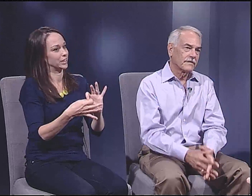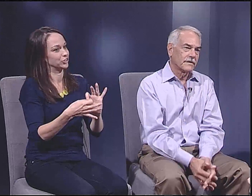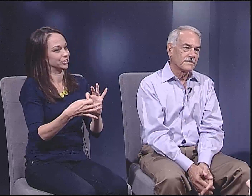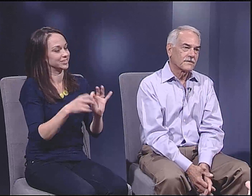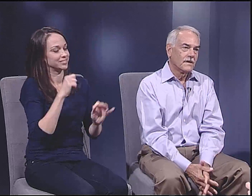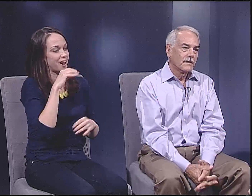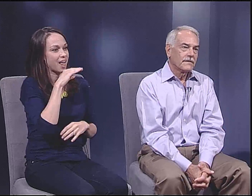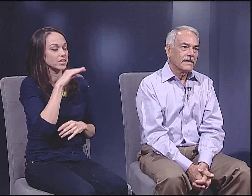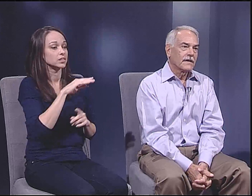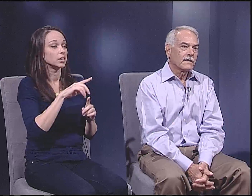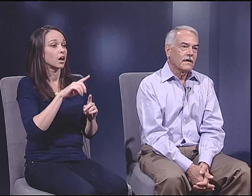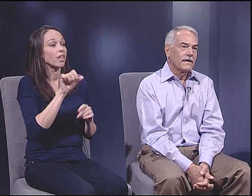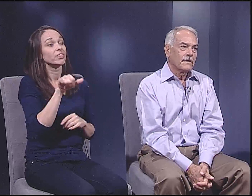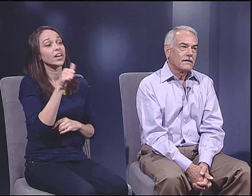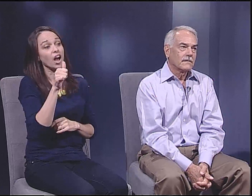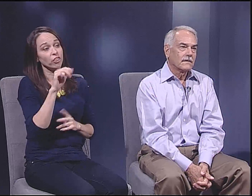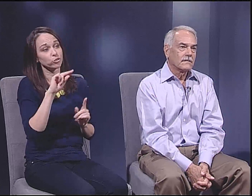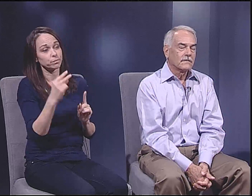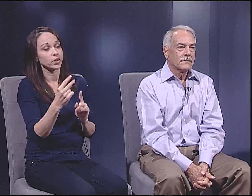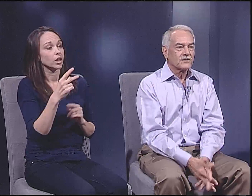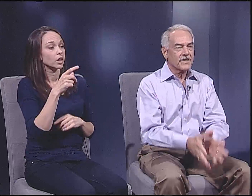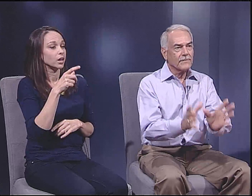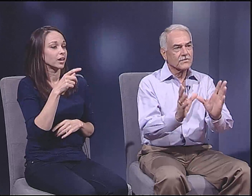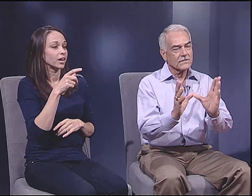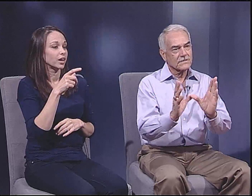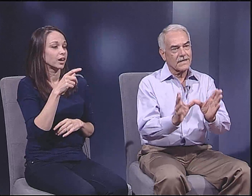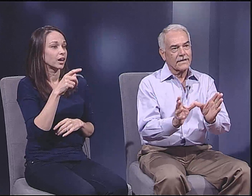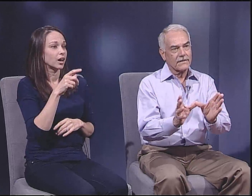But it is an interpretation. The other part of it is, that,